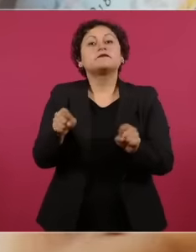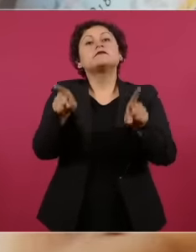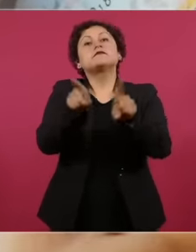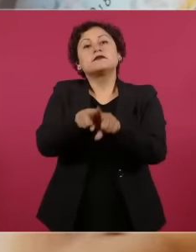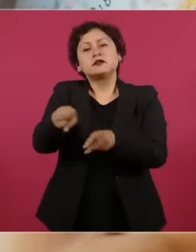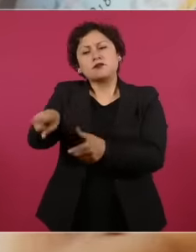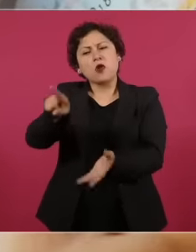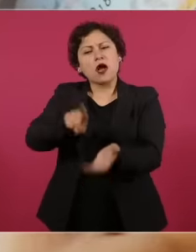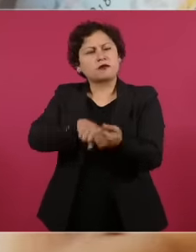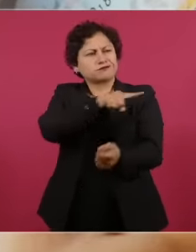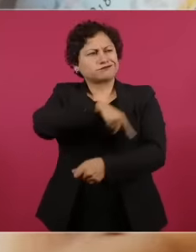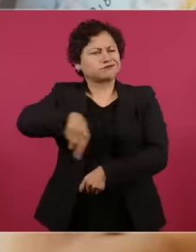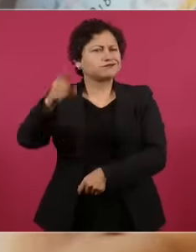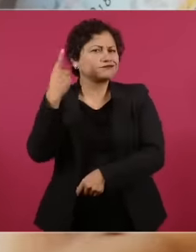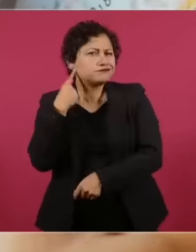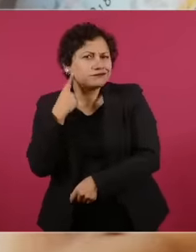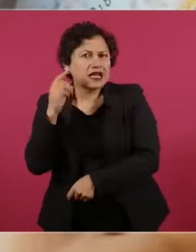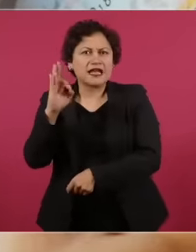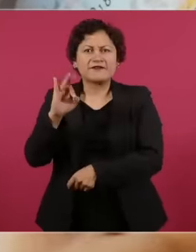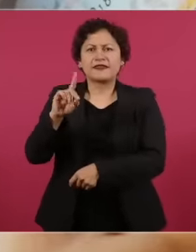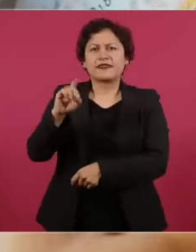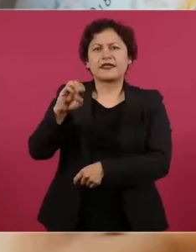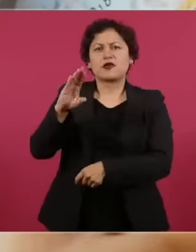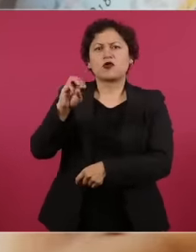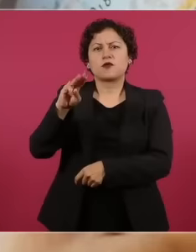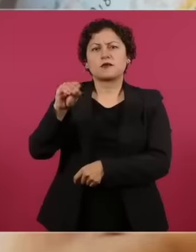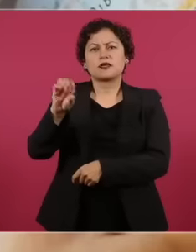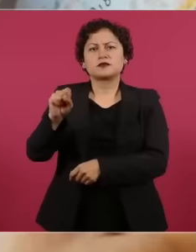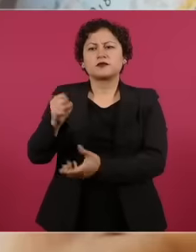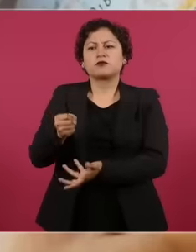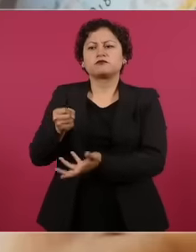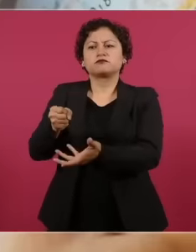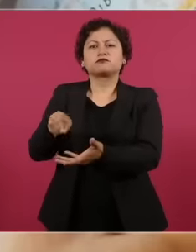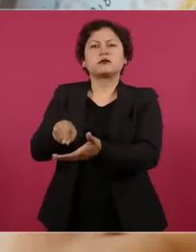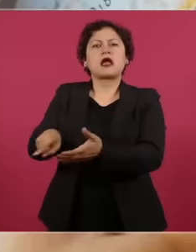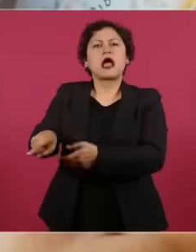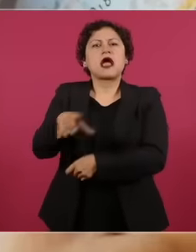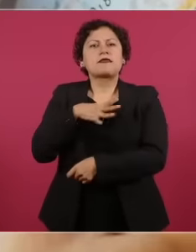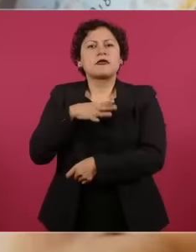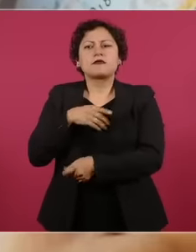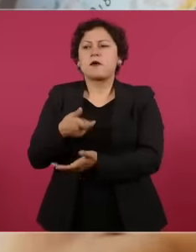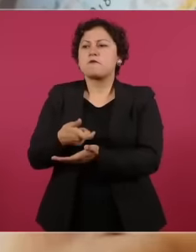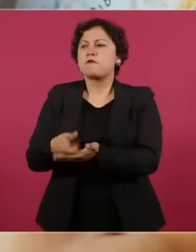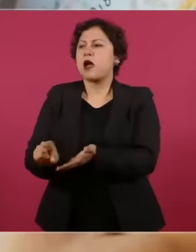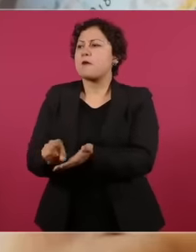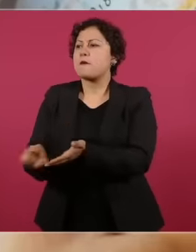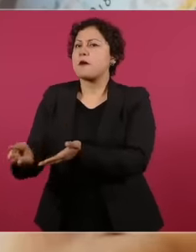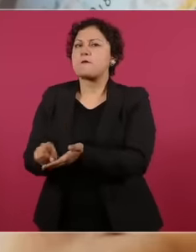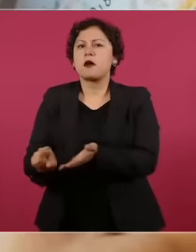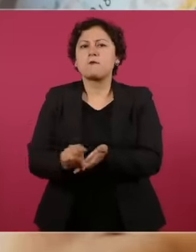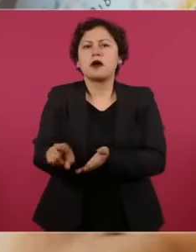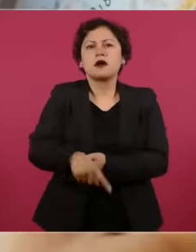and funds that have been used in a discretionary manner. In that sense, the reform of the judiciary